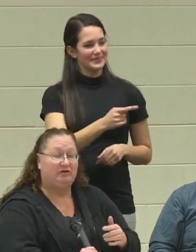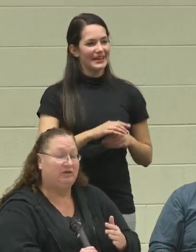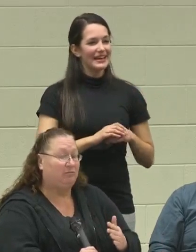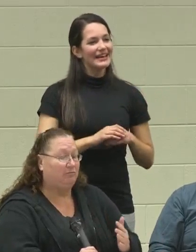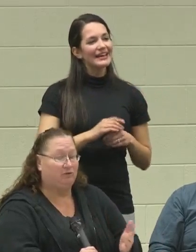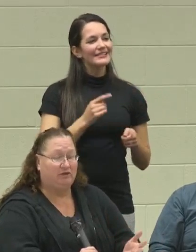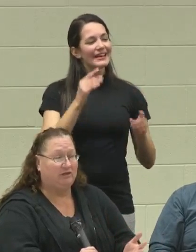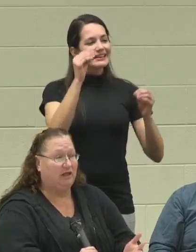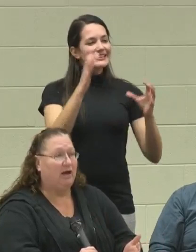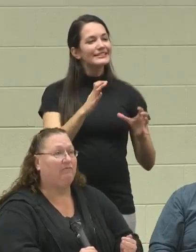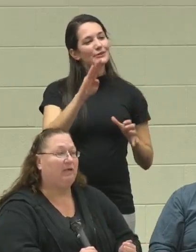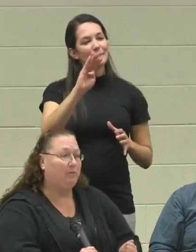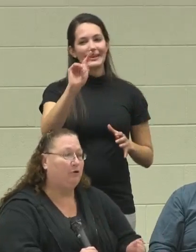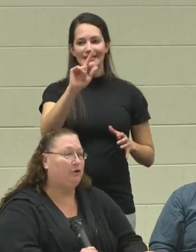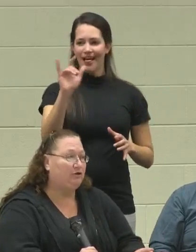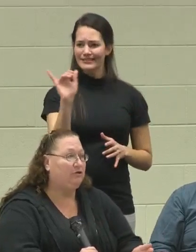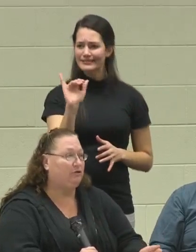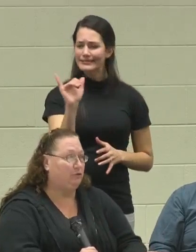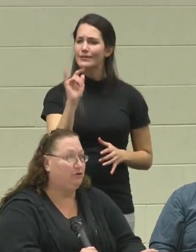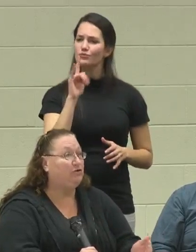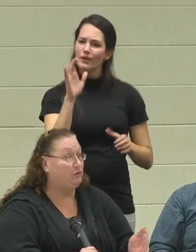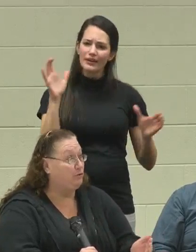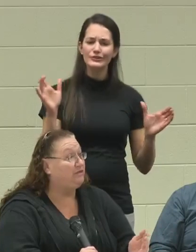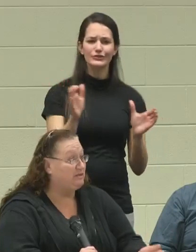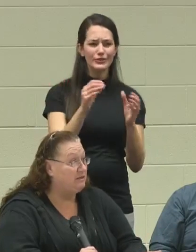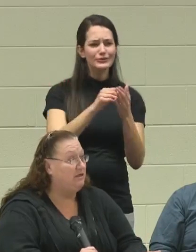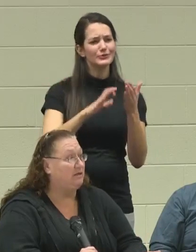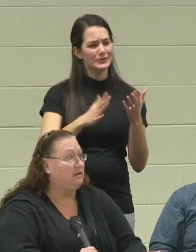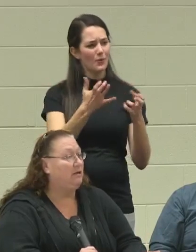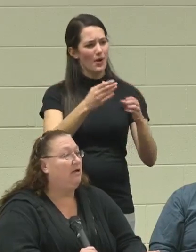in Bridges to Life, they pushed the students to succeed.